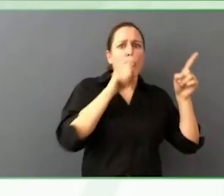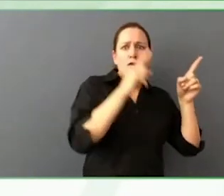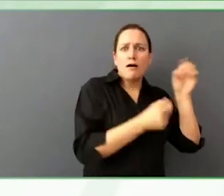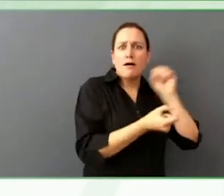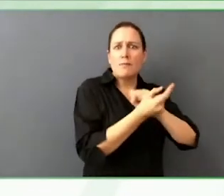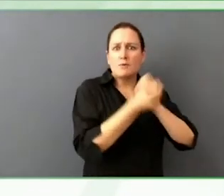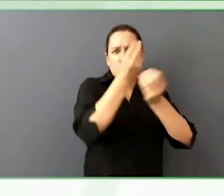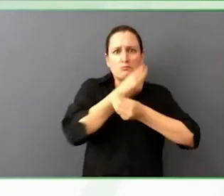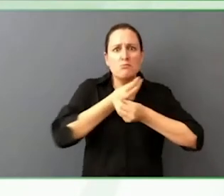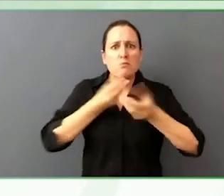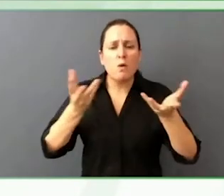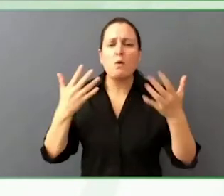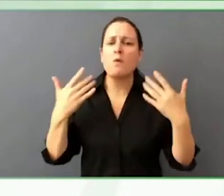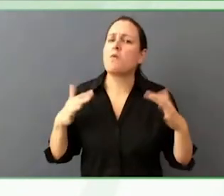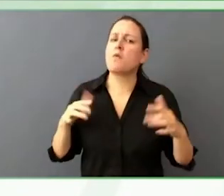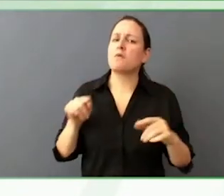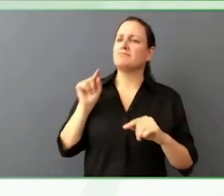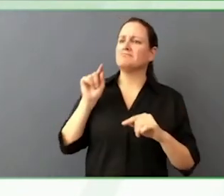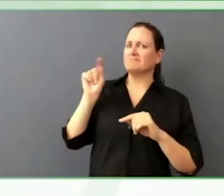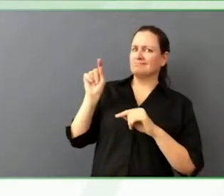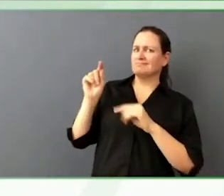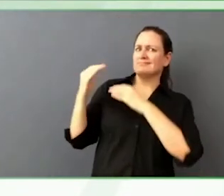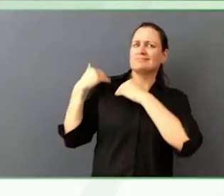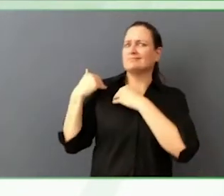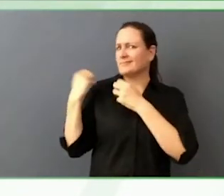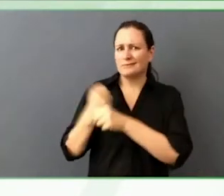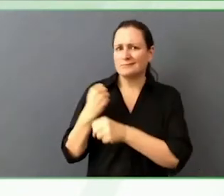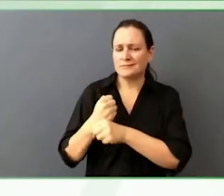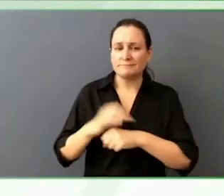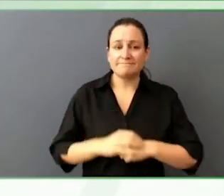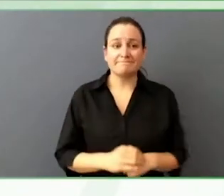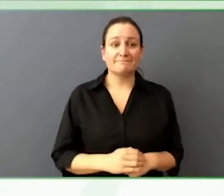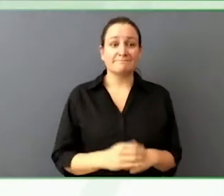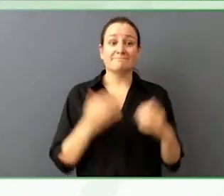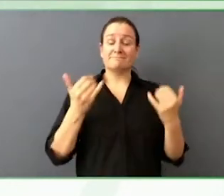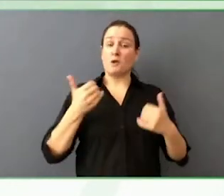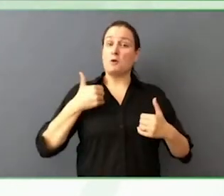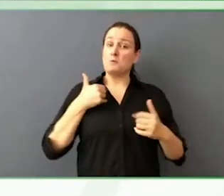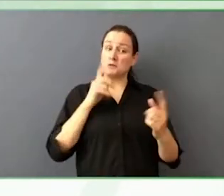remotely from Washington DC, Holden Foreman, he has an interesting job title.